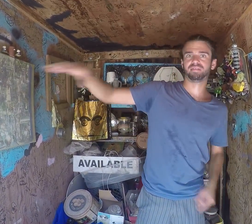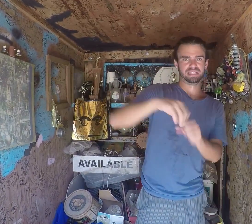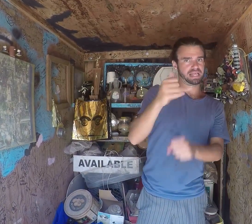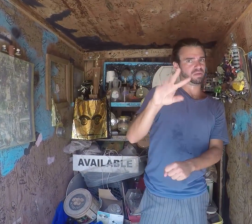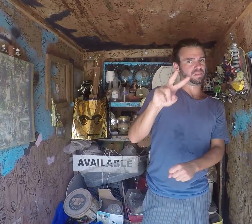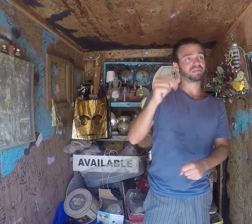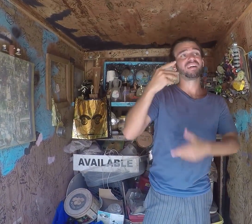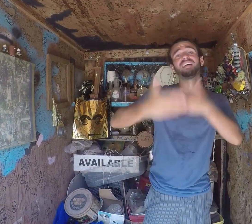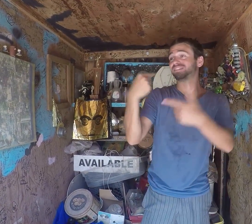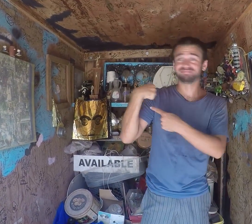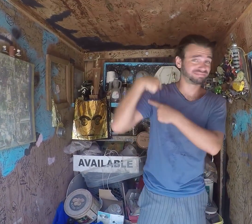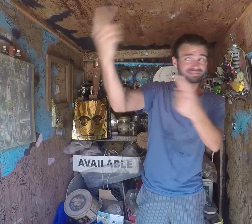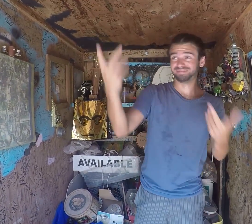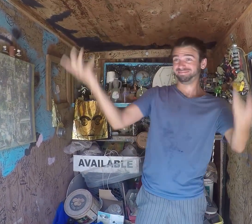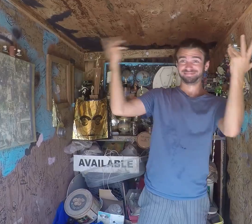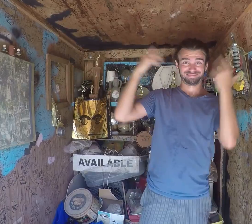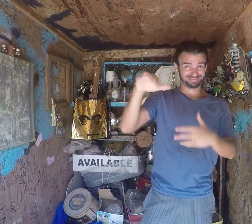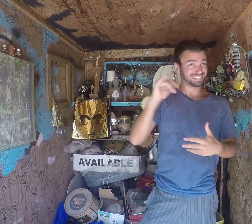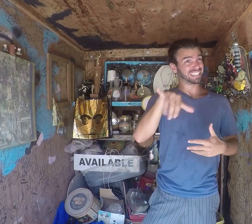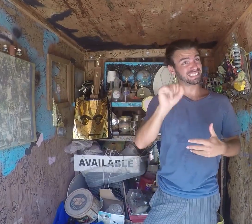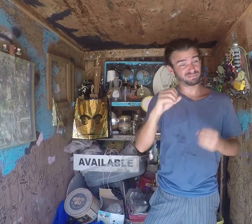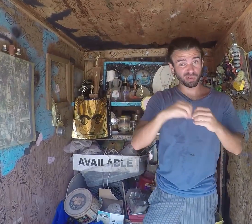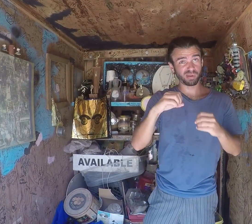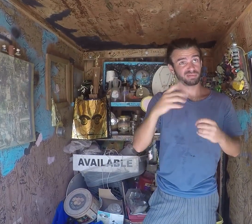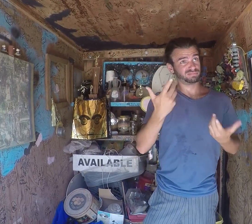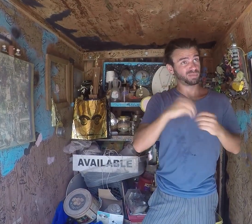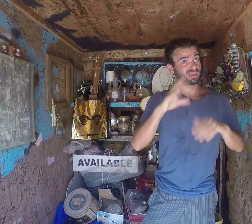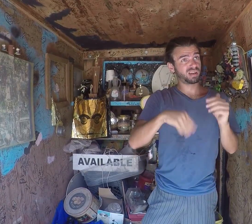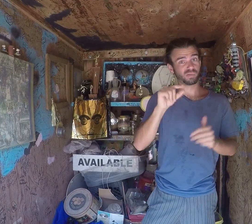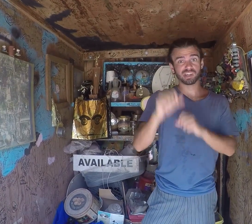That's more than 20 years! Amazing isn't it?